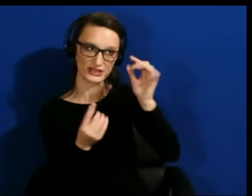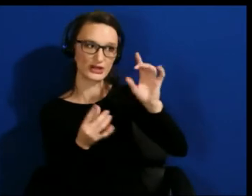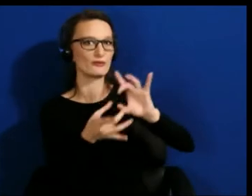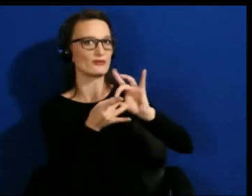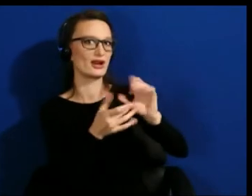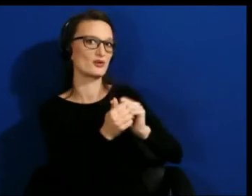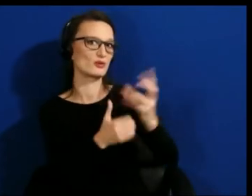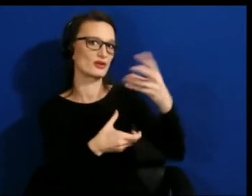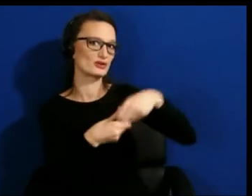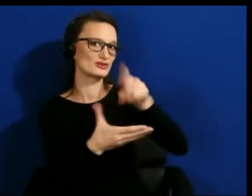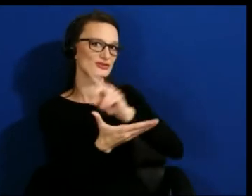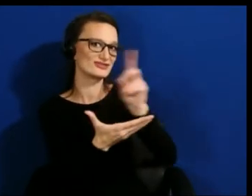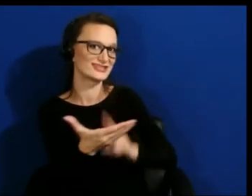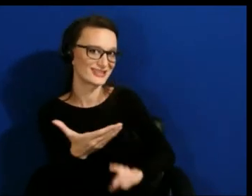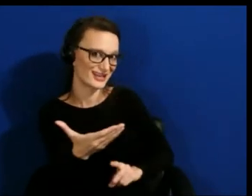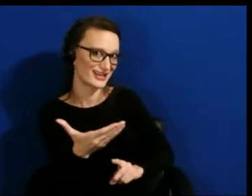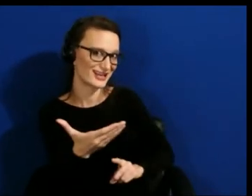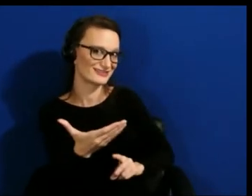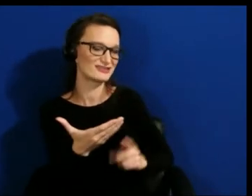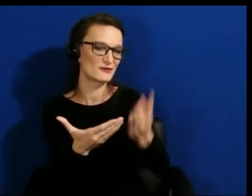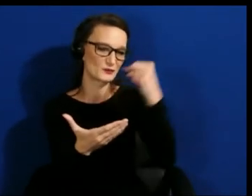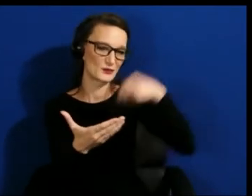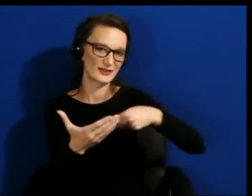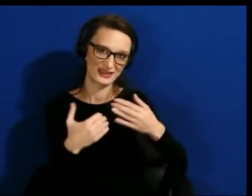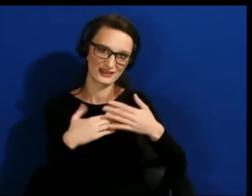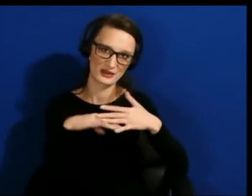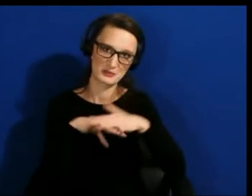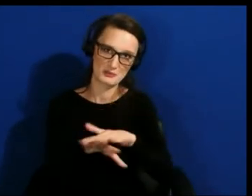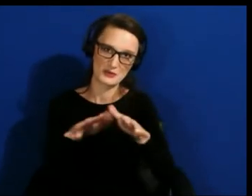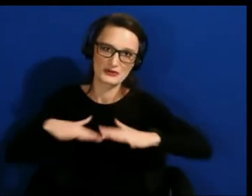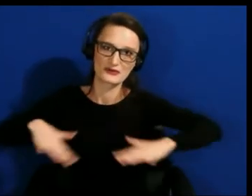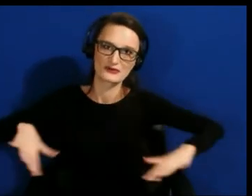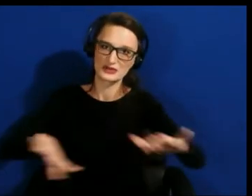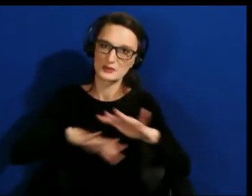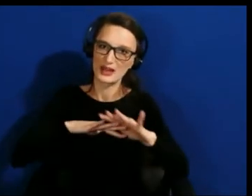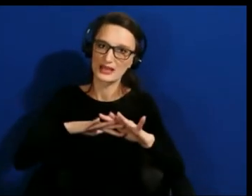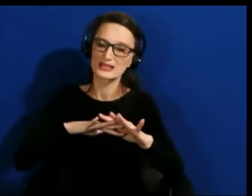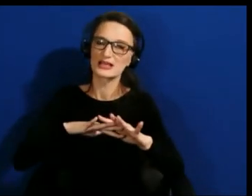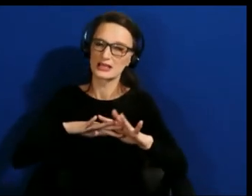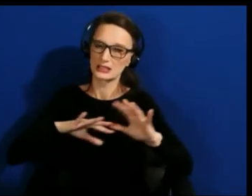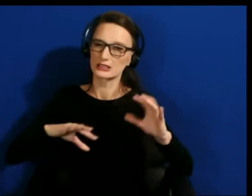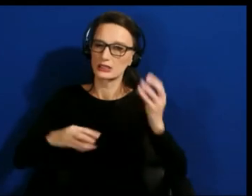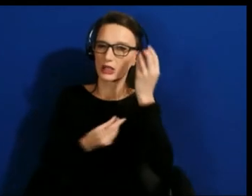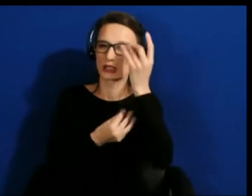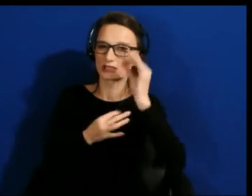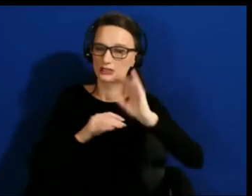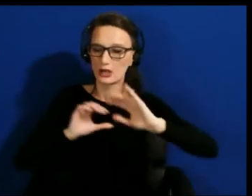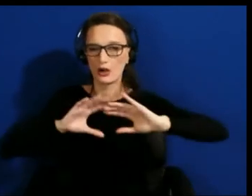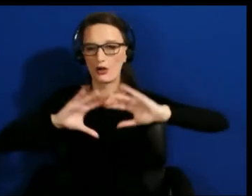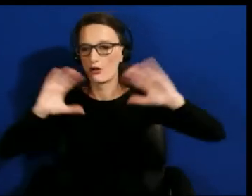is to look at all of the senses that are going to be involved.